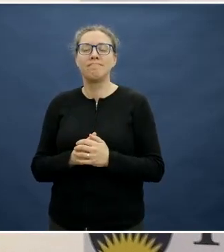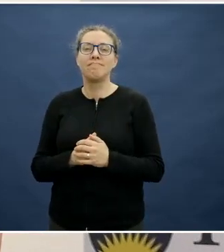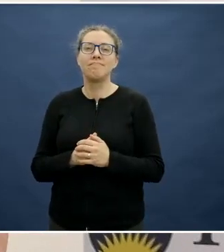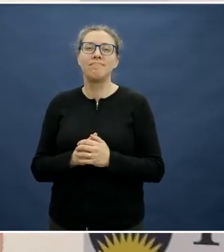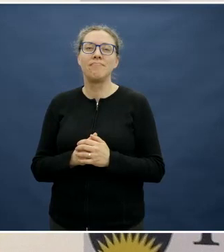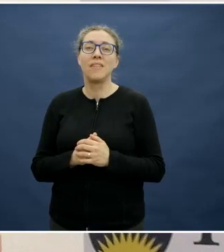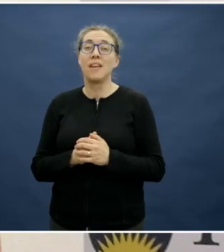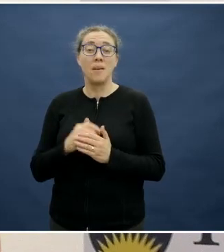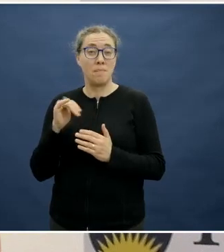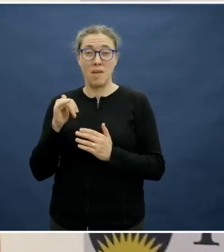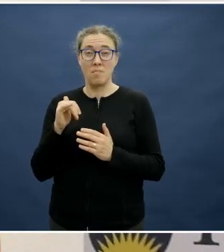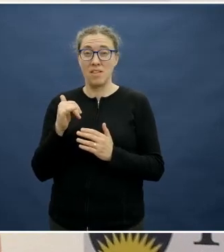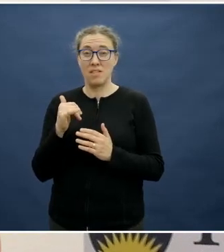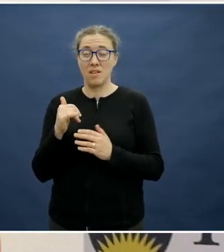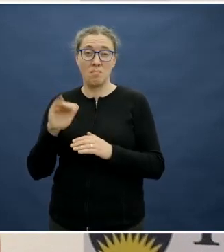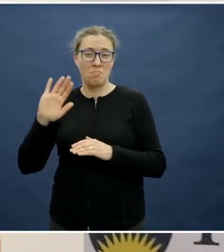seen relevant or applicable yet.